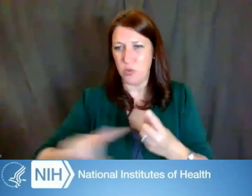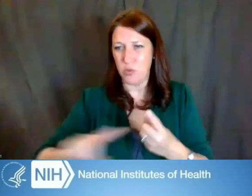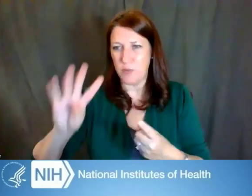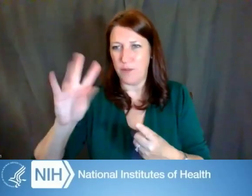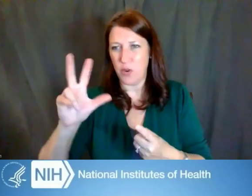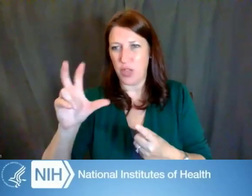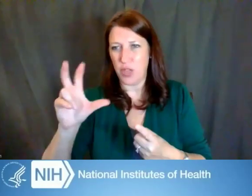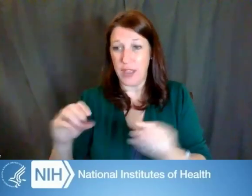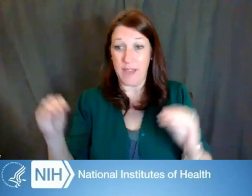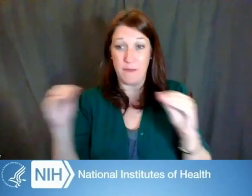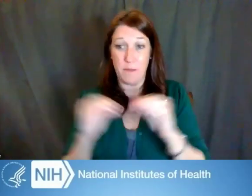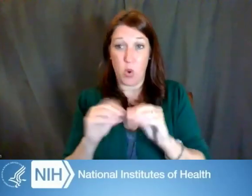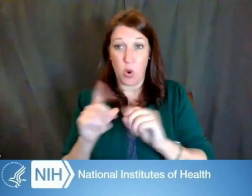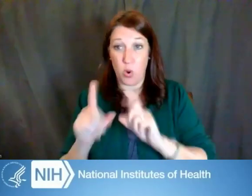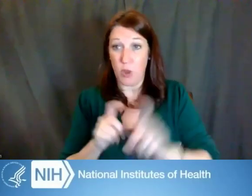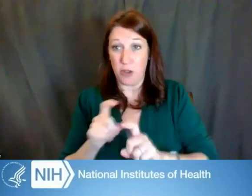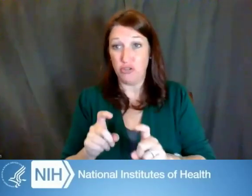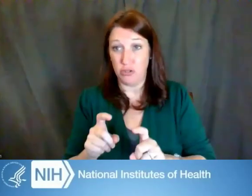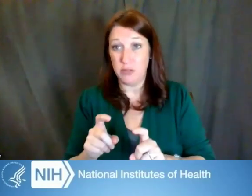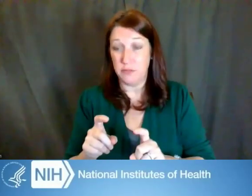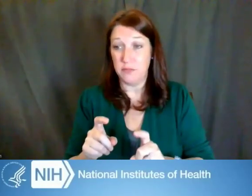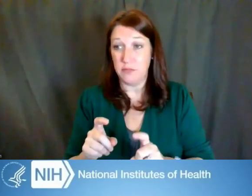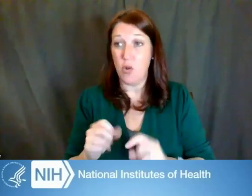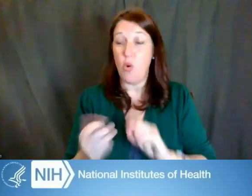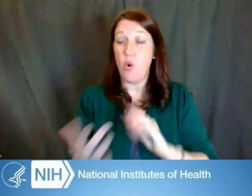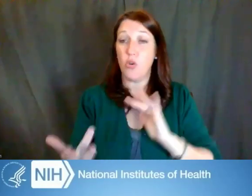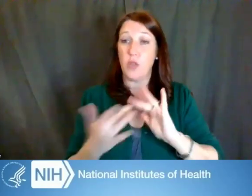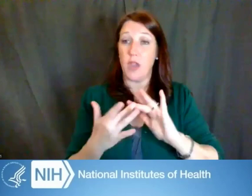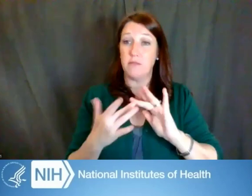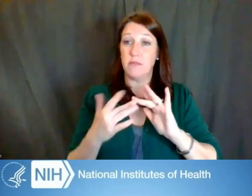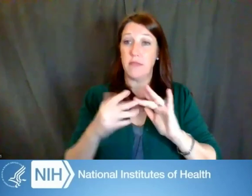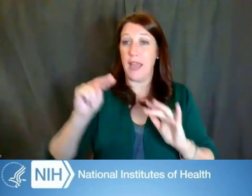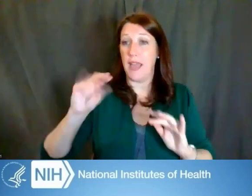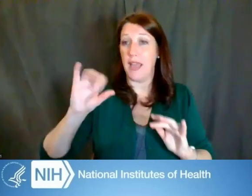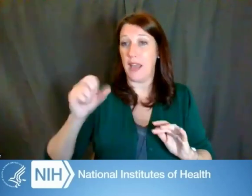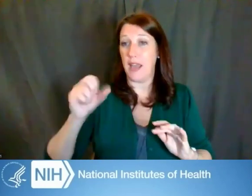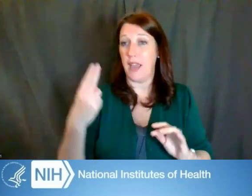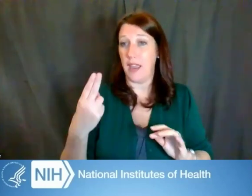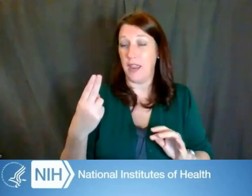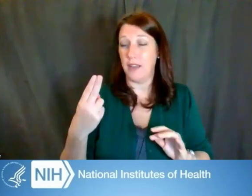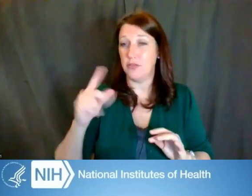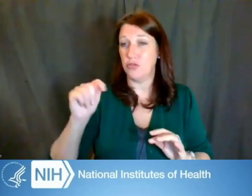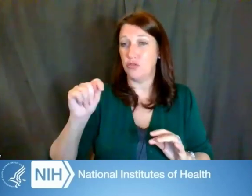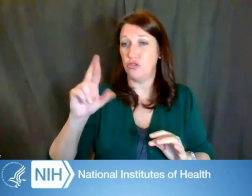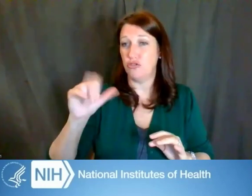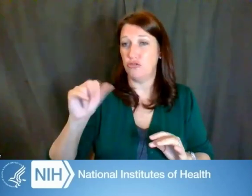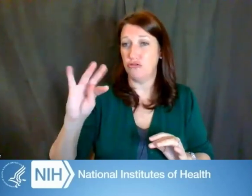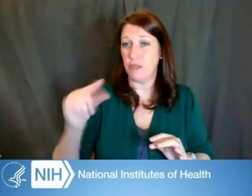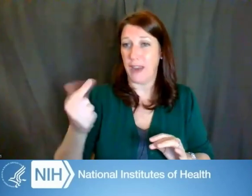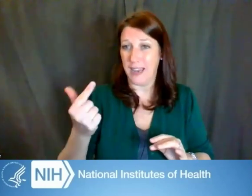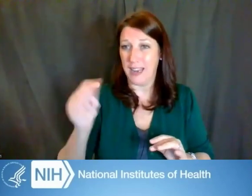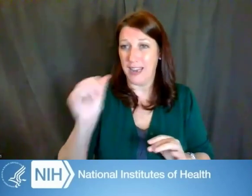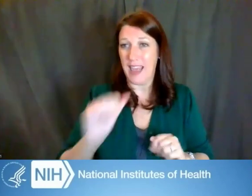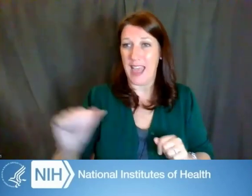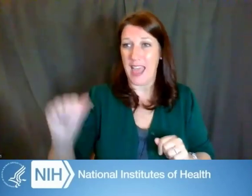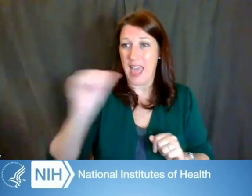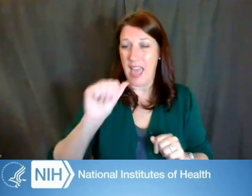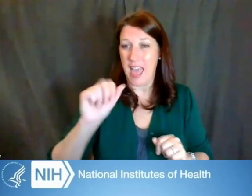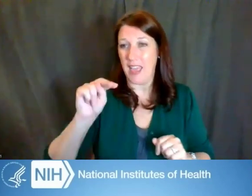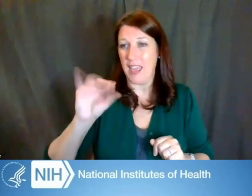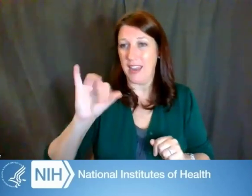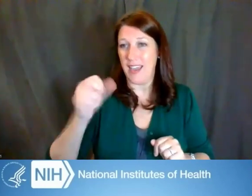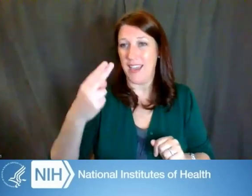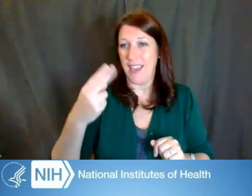Also, you can reach us at nihtraining@nih.gov,